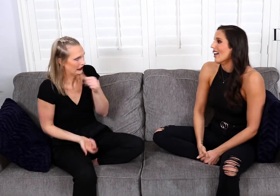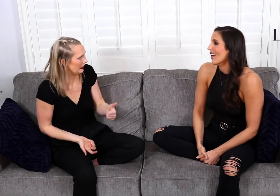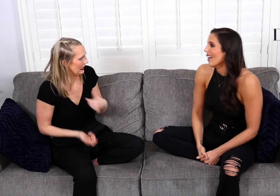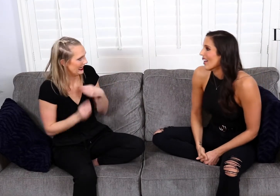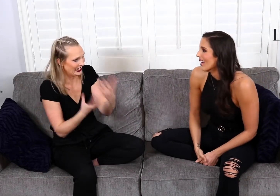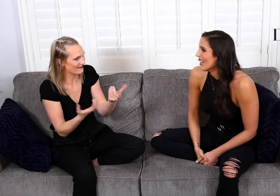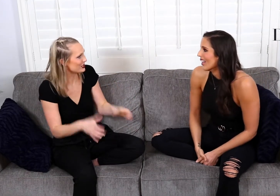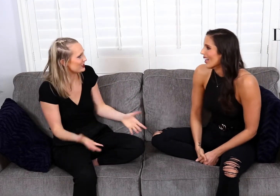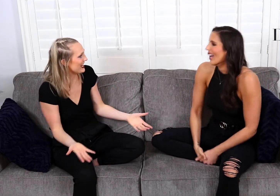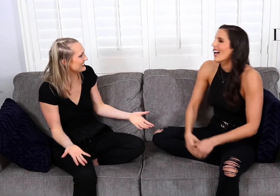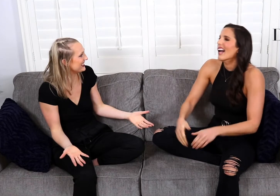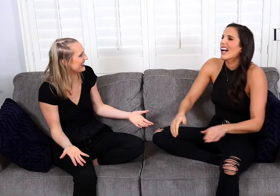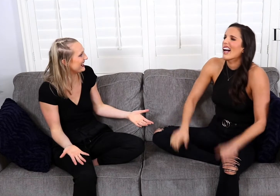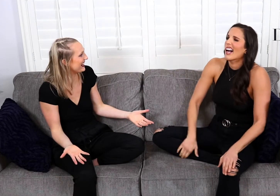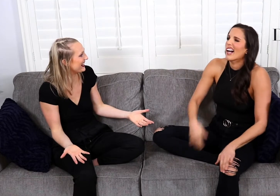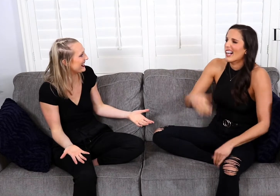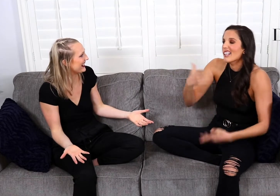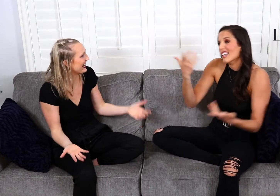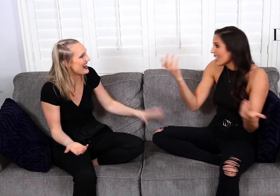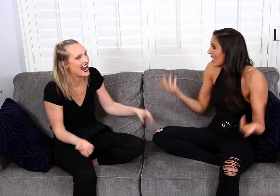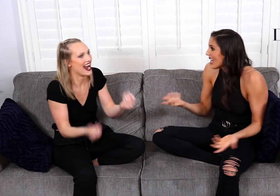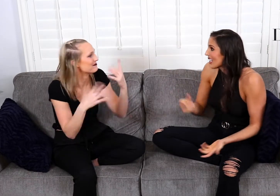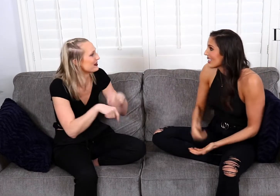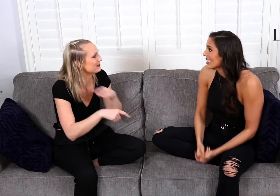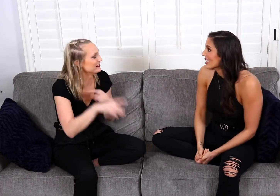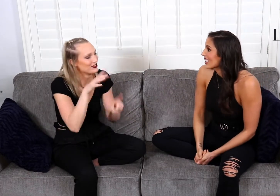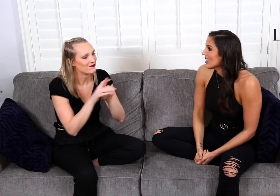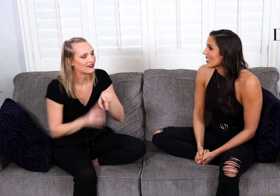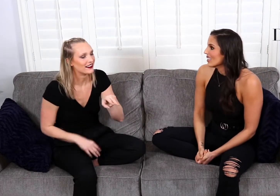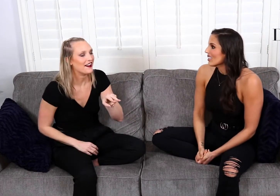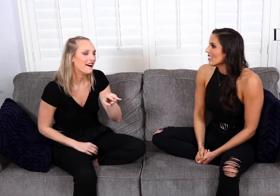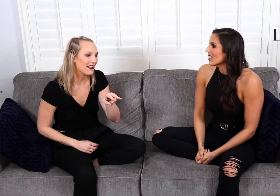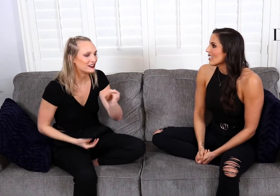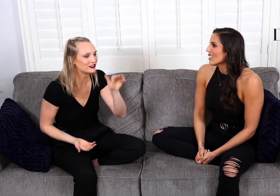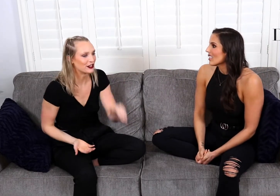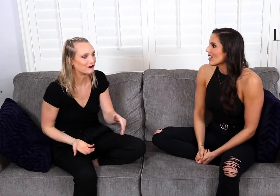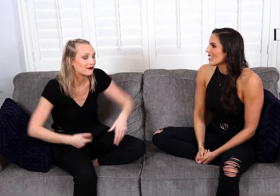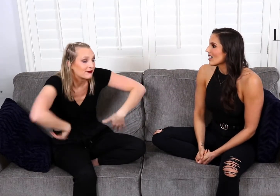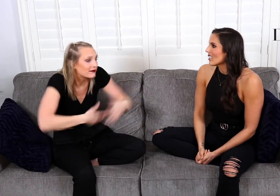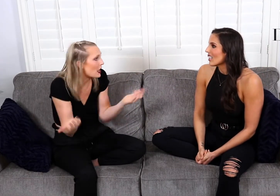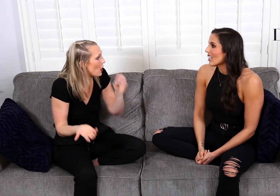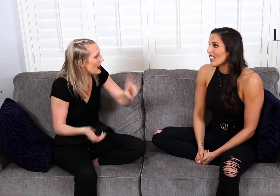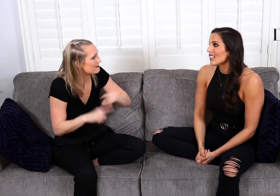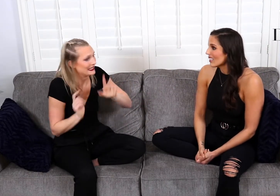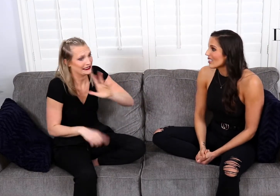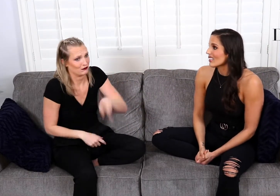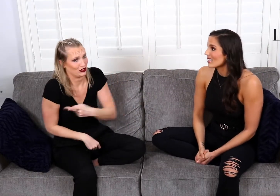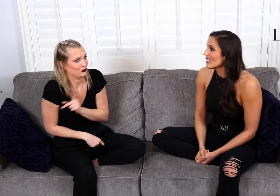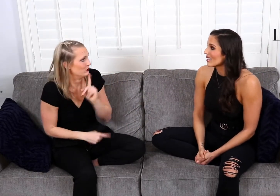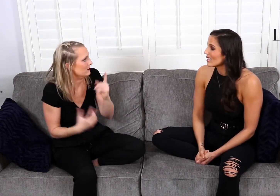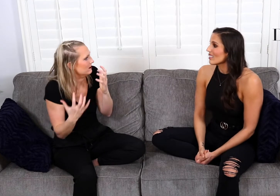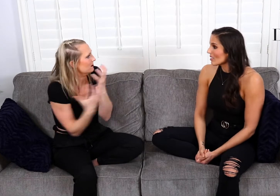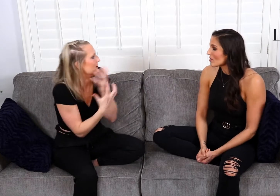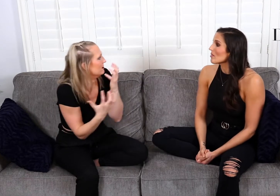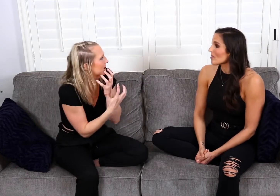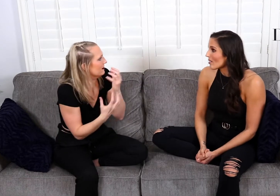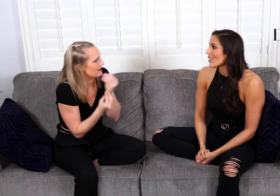but I don't. I give him an opportunity. And how many times do I show up, and I'm like, “The guy is shorter than me but, hey!